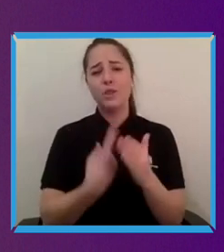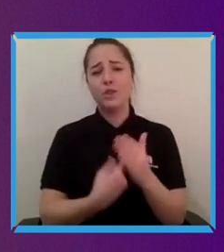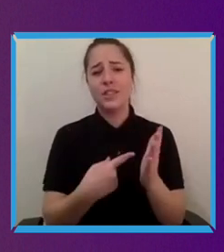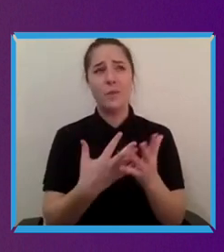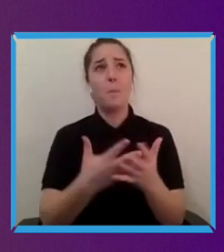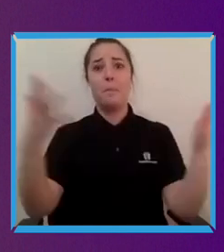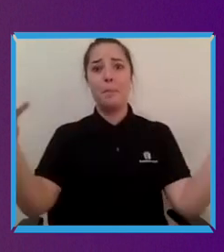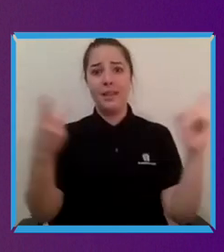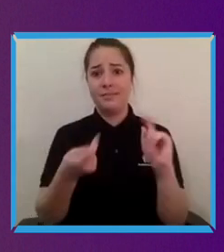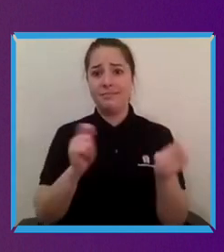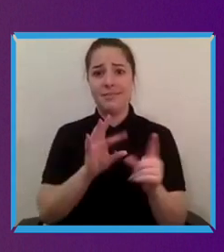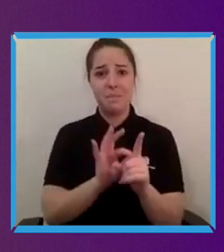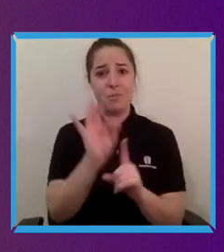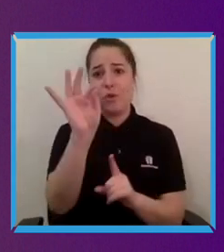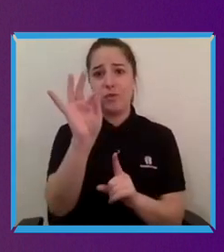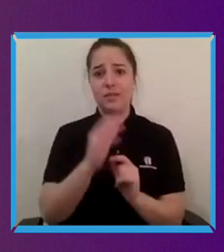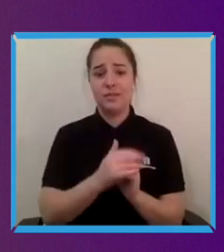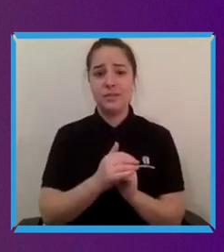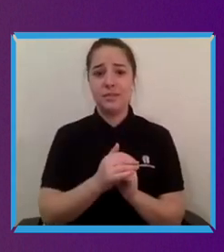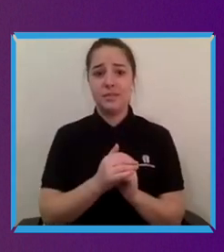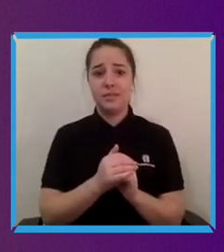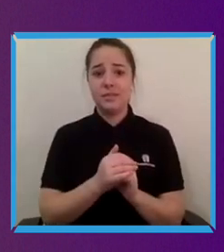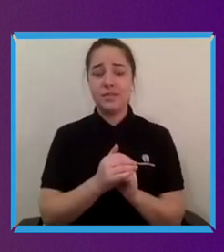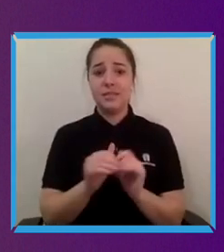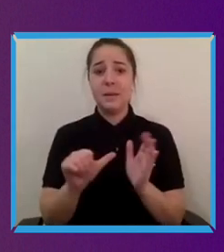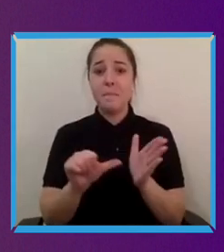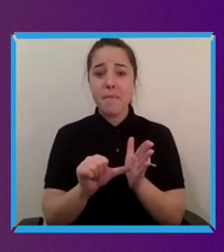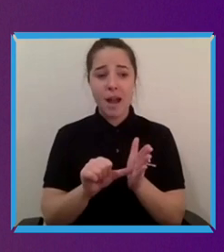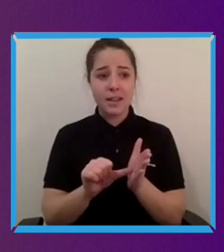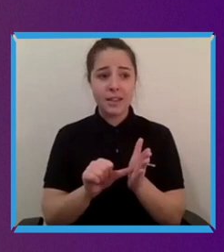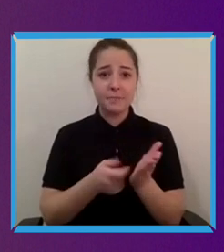investment in this area goes such a long way. And for me that is